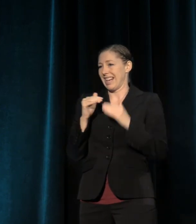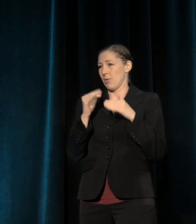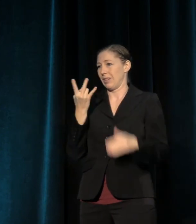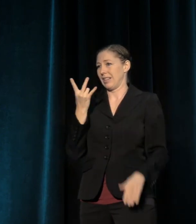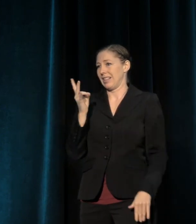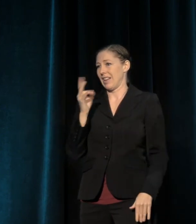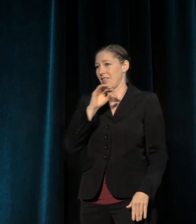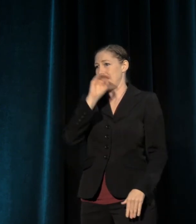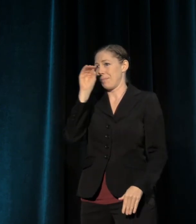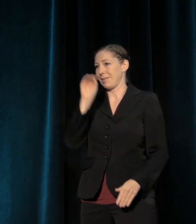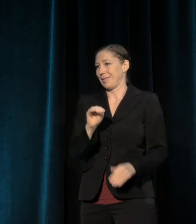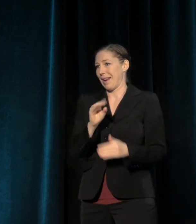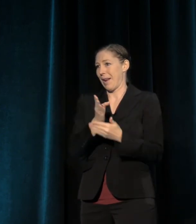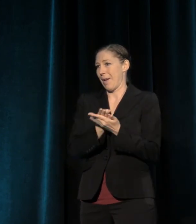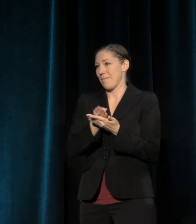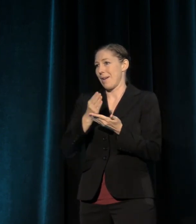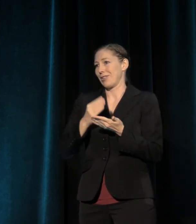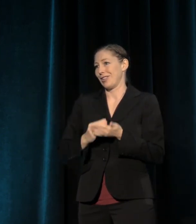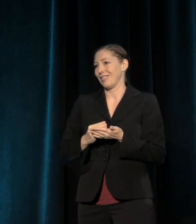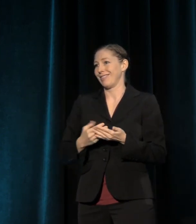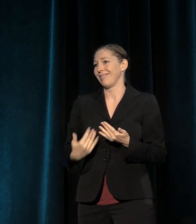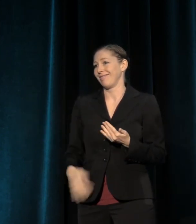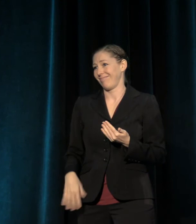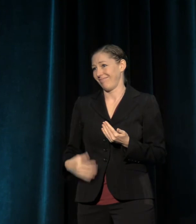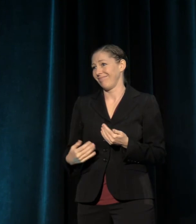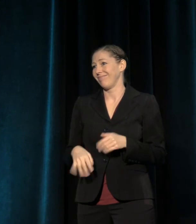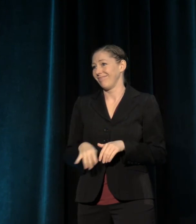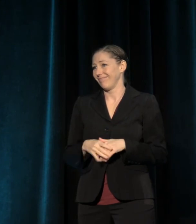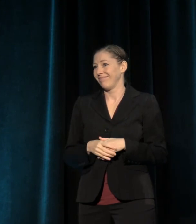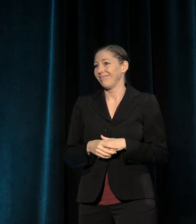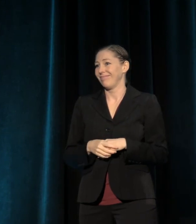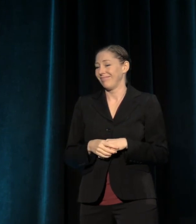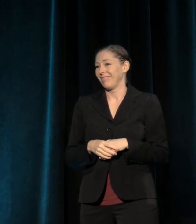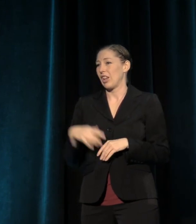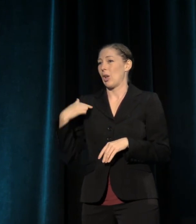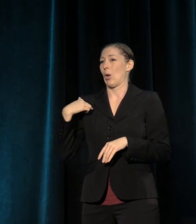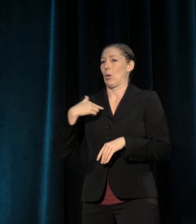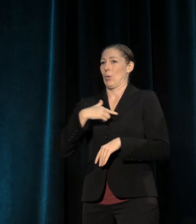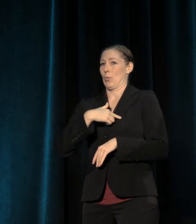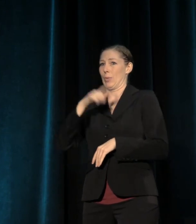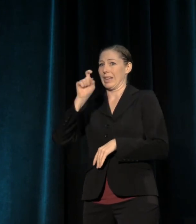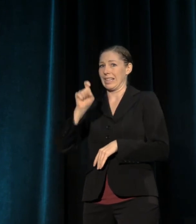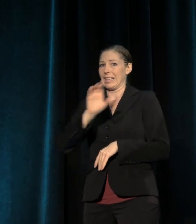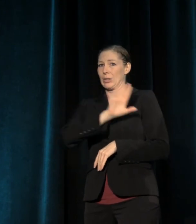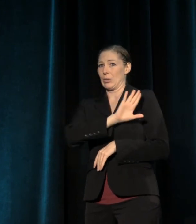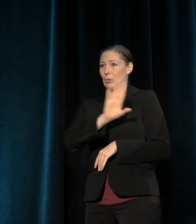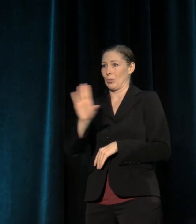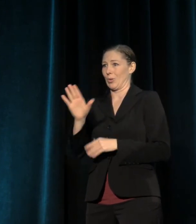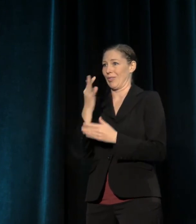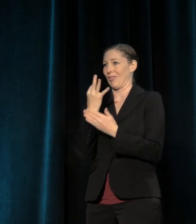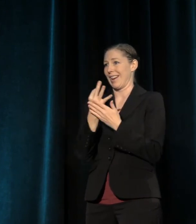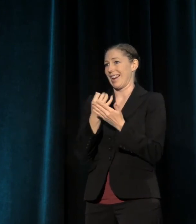of TCG's expenses. We need your financial help.